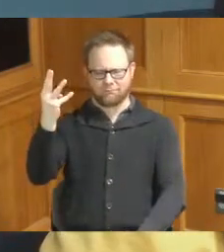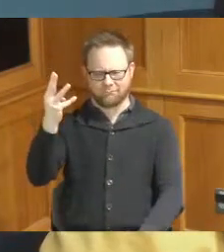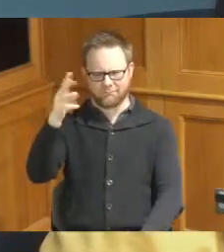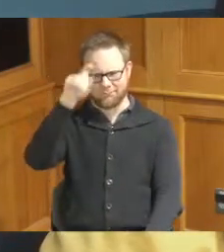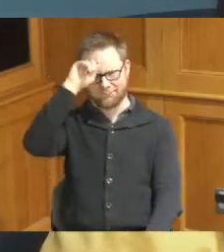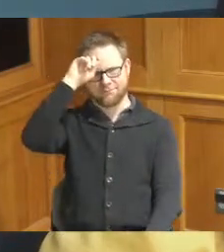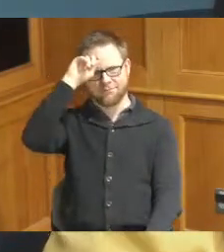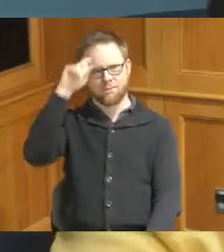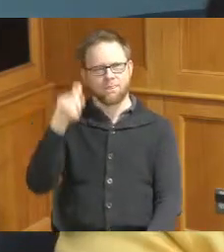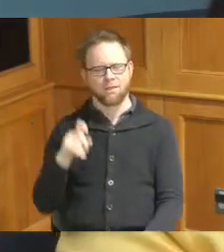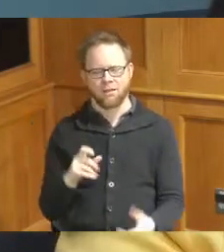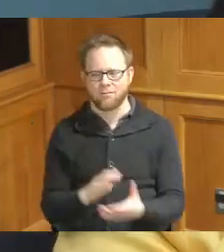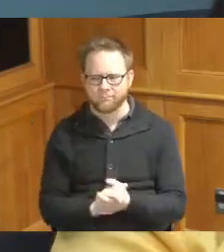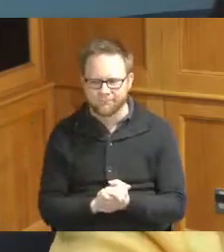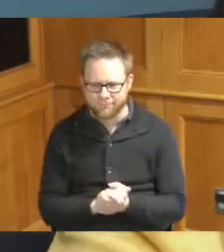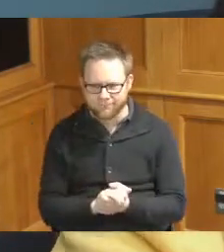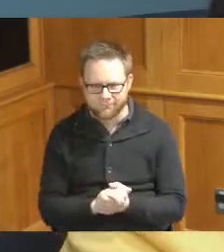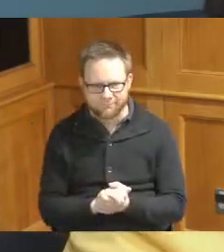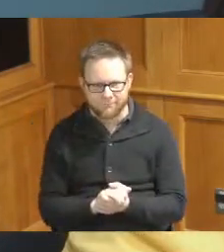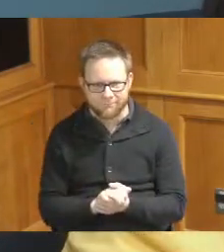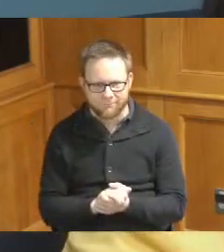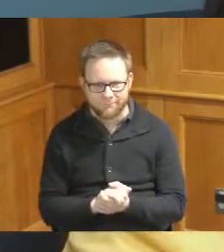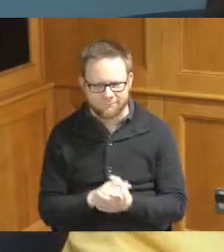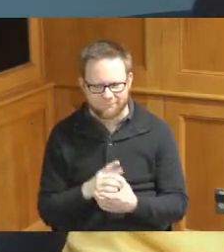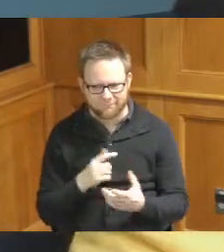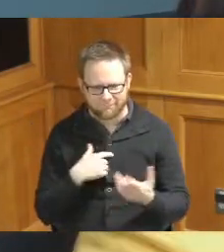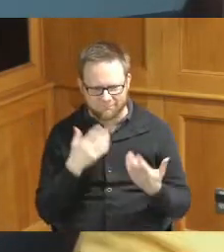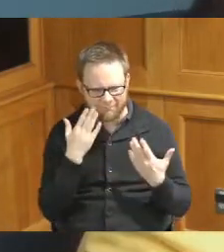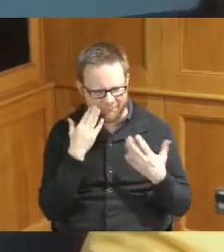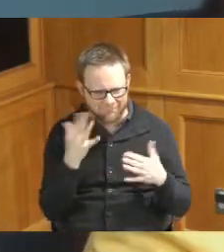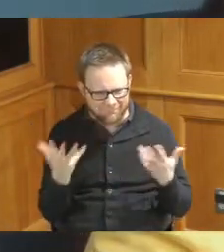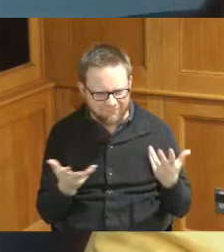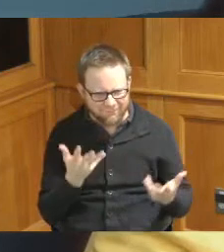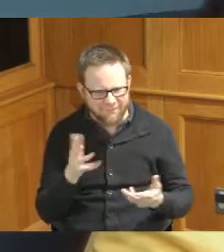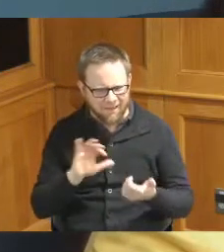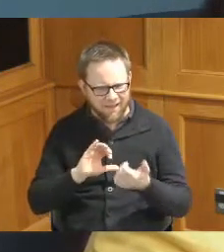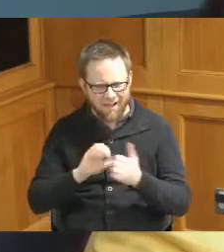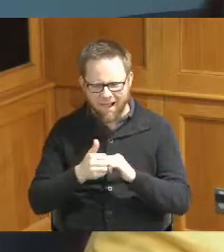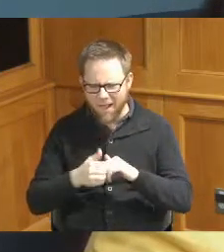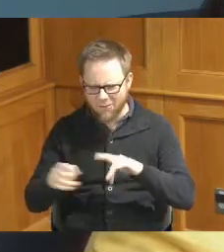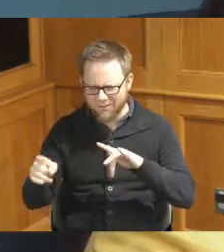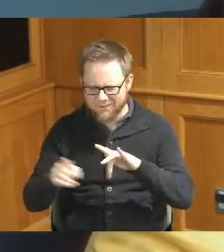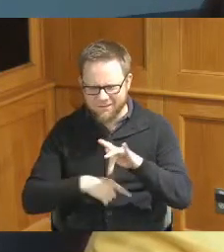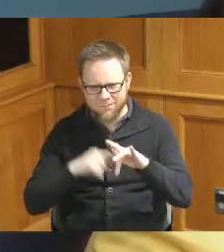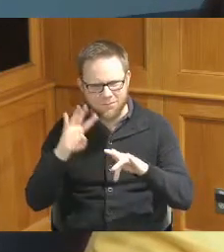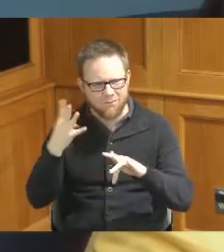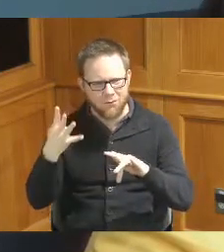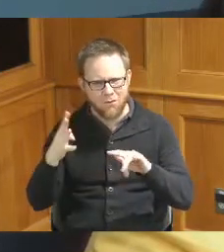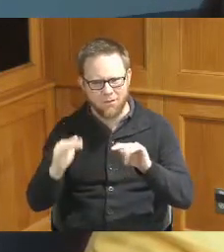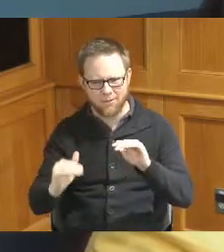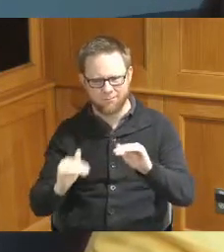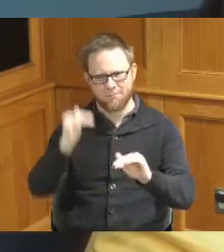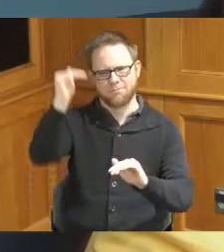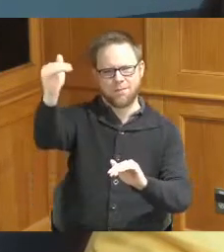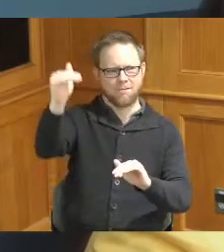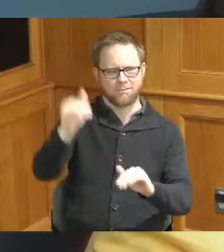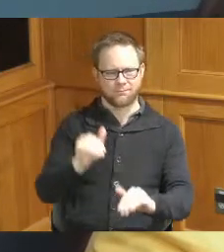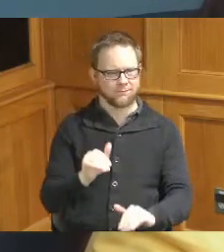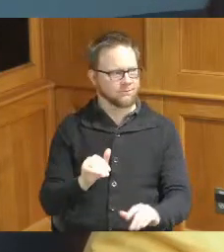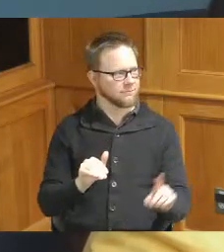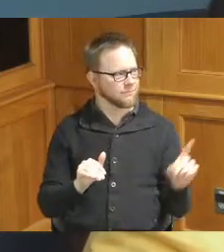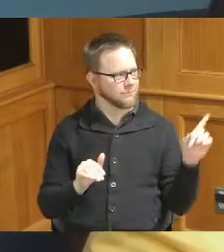and so it's like I don't know exactly what how can I bypass a whole floor when you press three huh oh